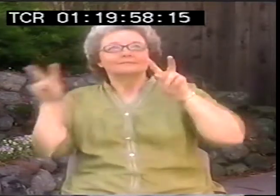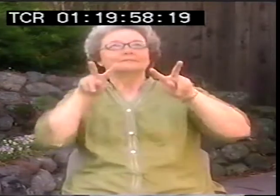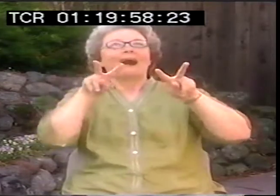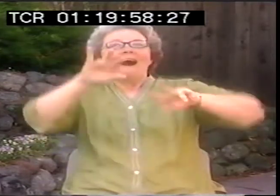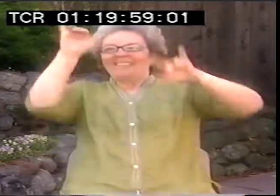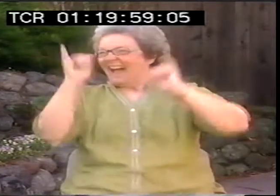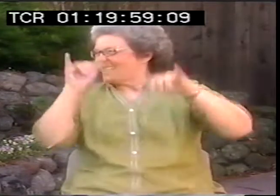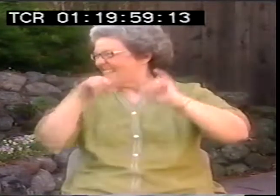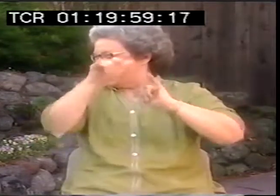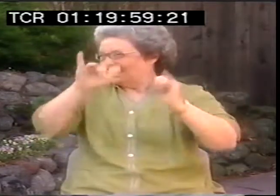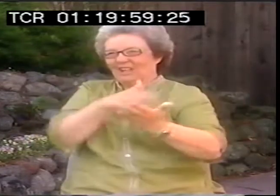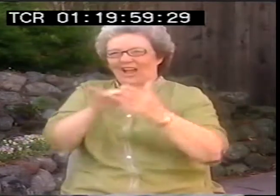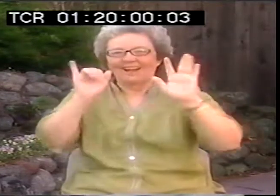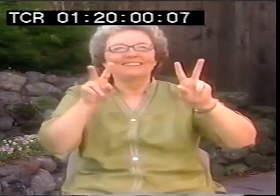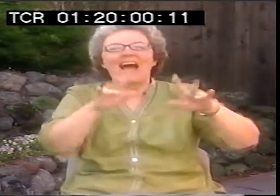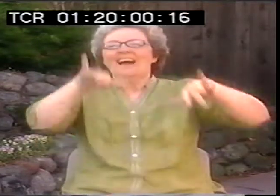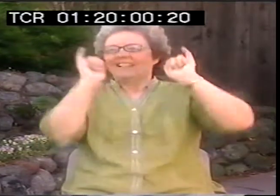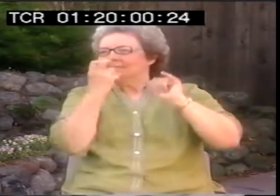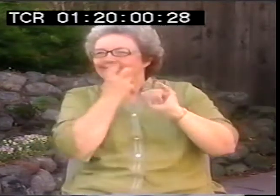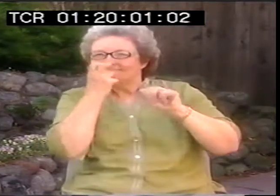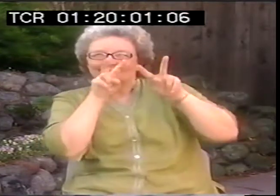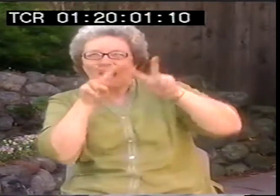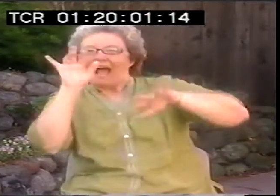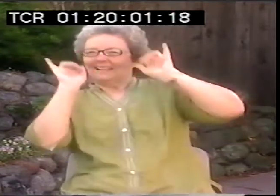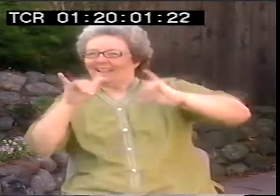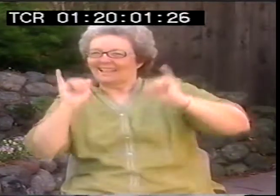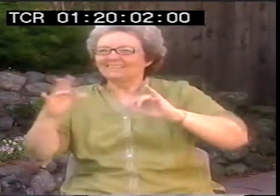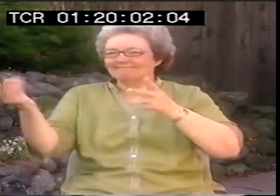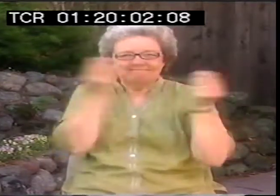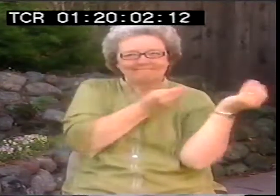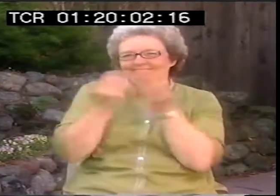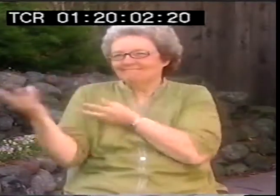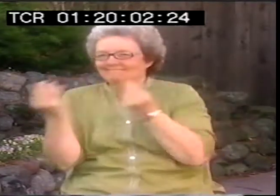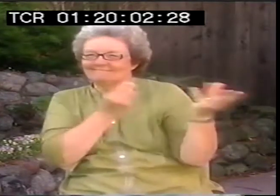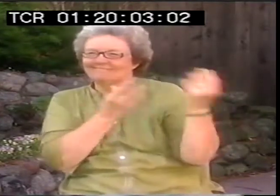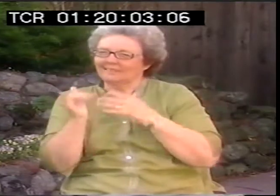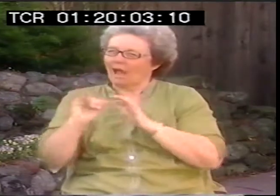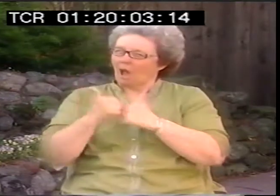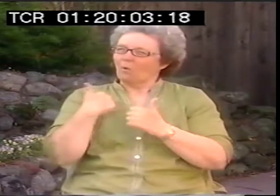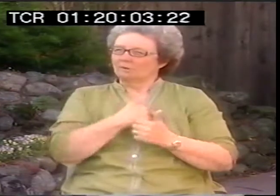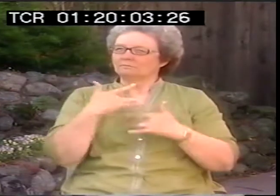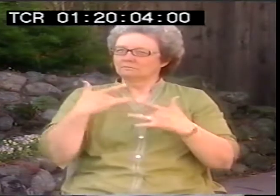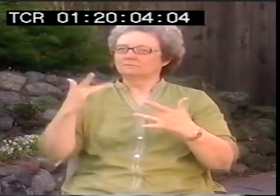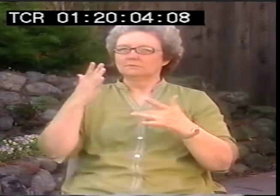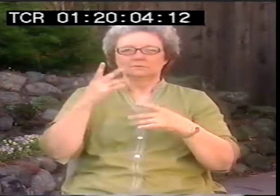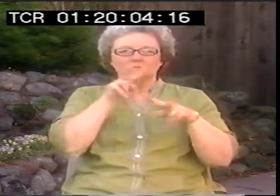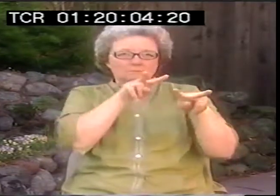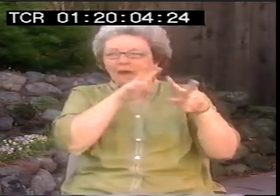And what we would do is, we would look at the storyline before. We would read them, read the lyrics, memorize the songs, and then we'd watch them.